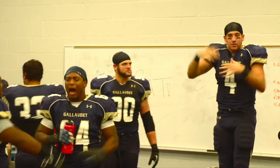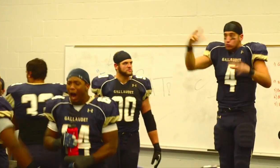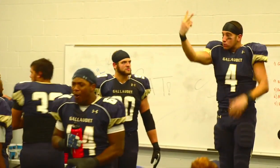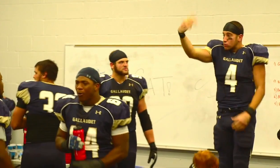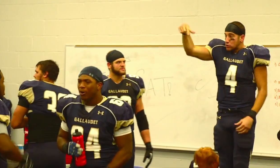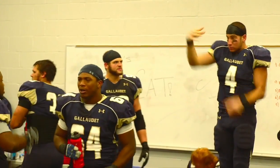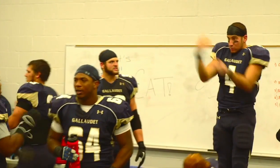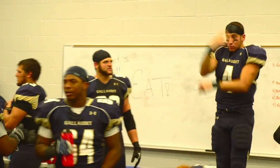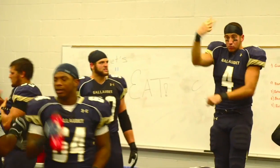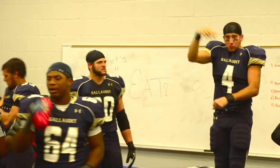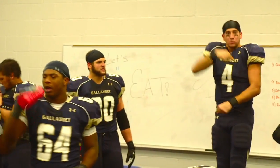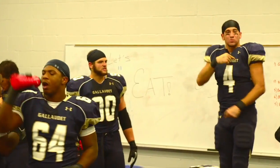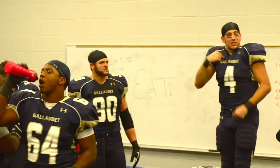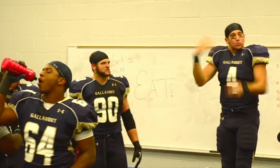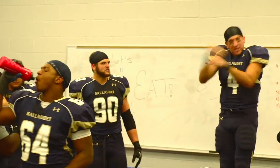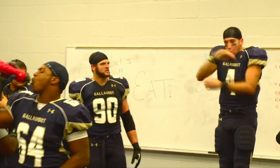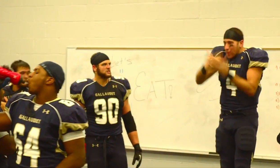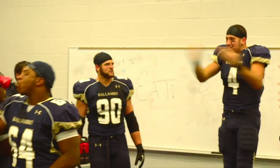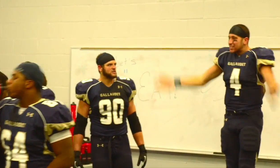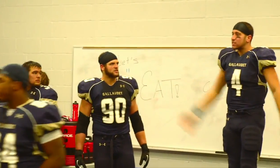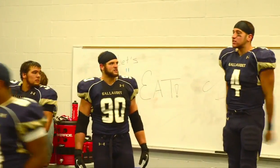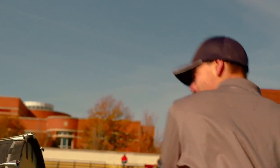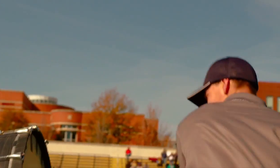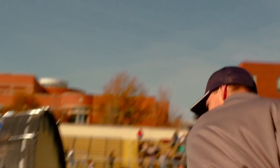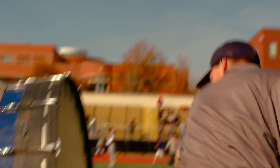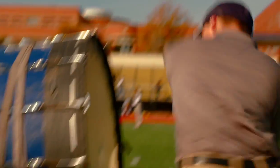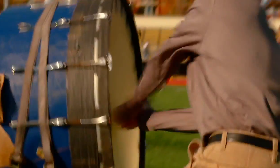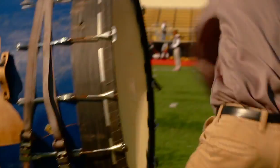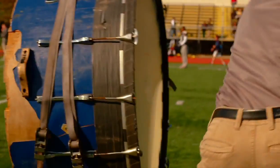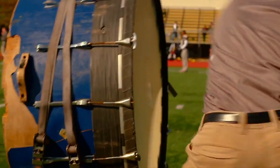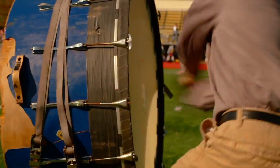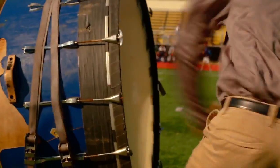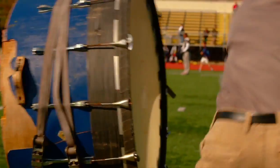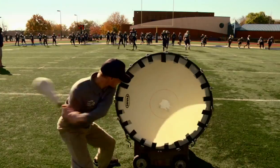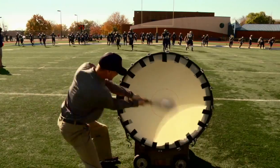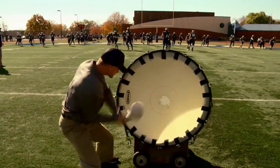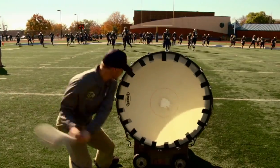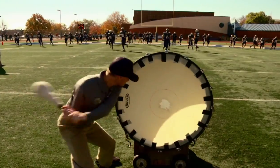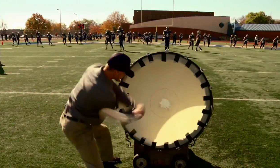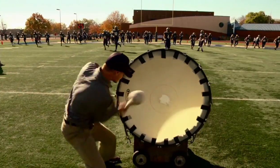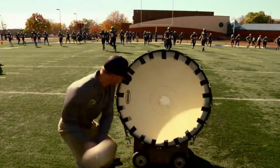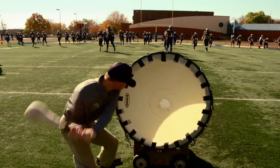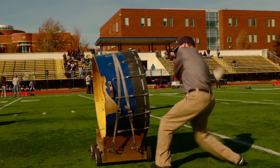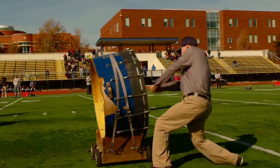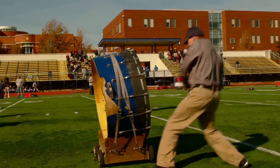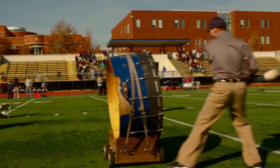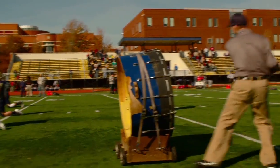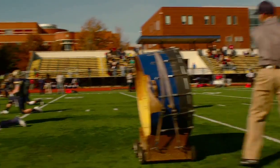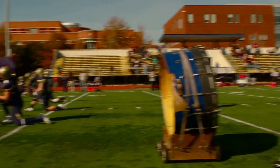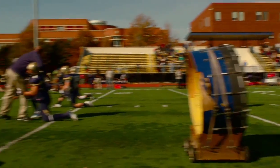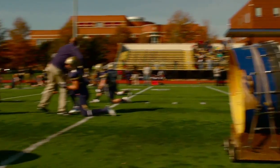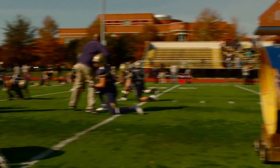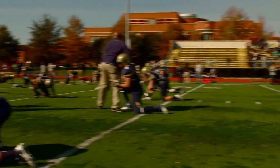Gallaudet started playing football in 1883.